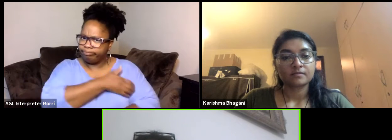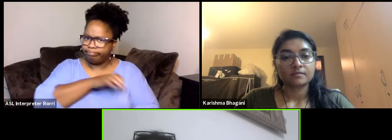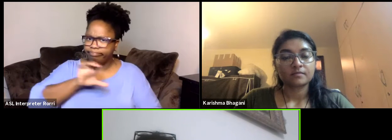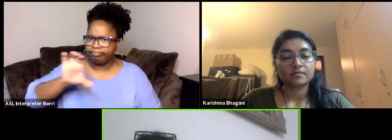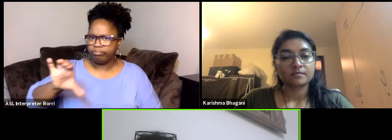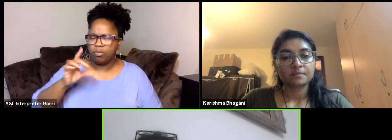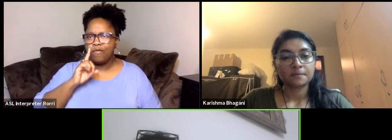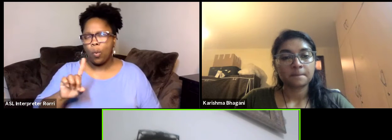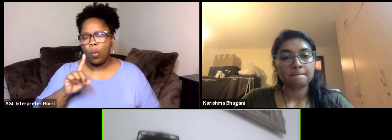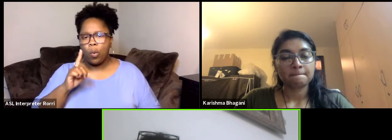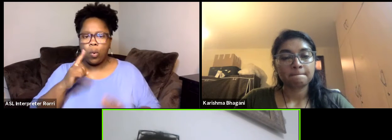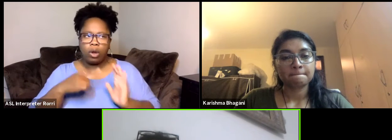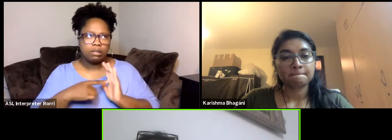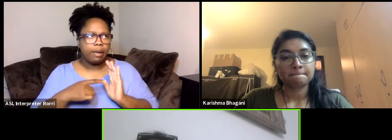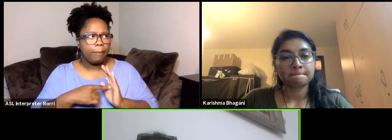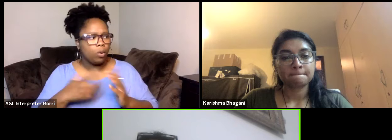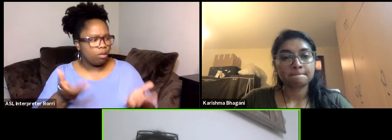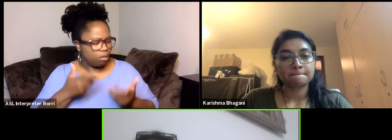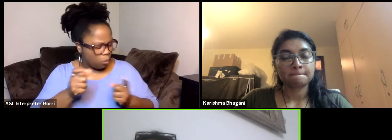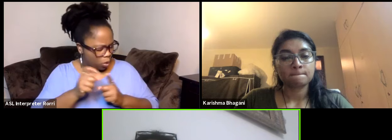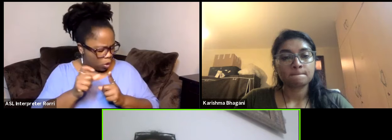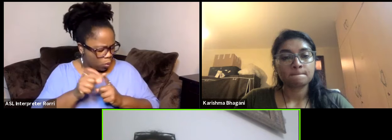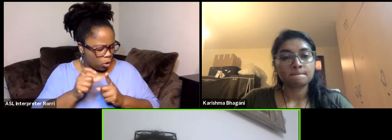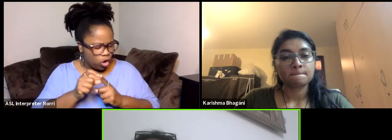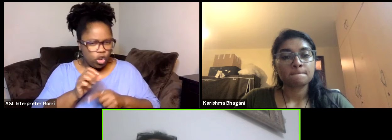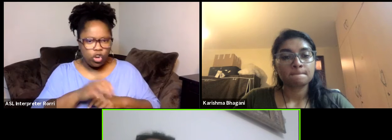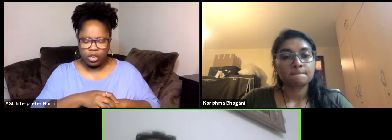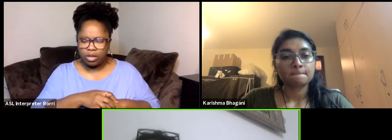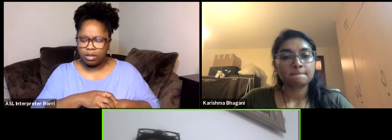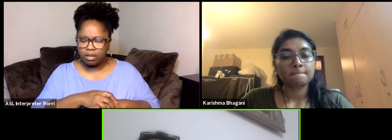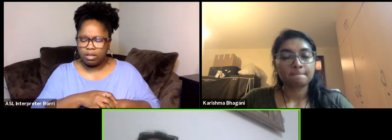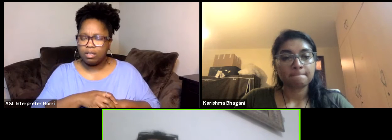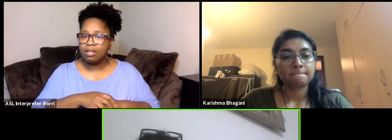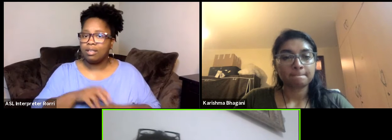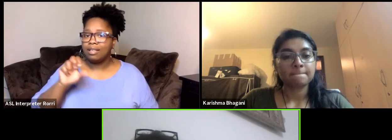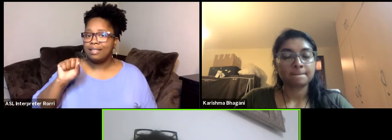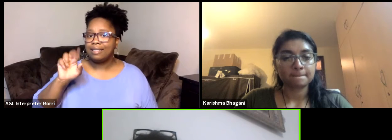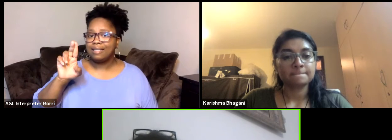I don't find the word like really Sub-Saharan African descendants in Tunisia.